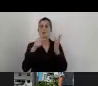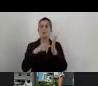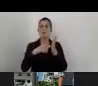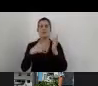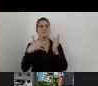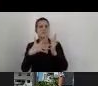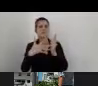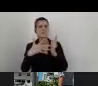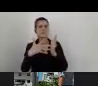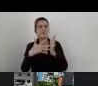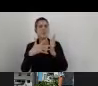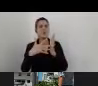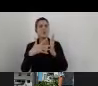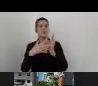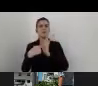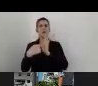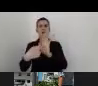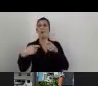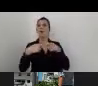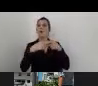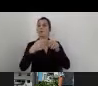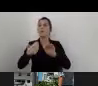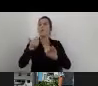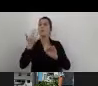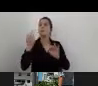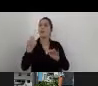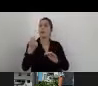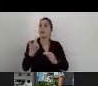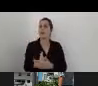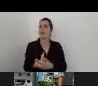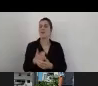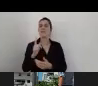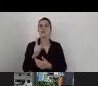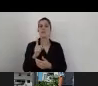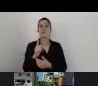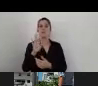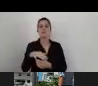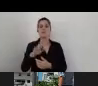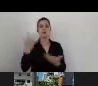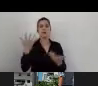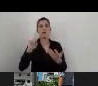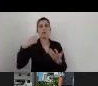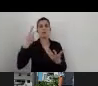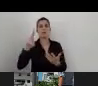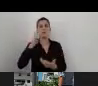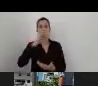how much it will cost and how to eventually be more effective in the matter of cost.